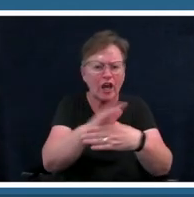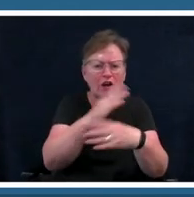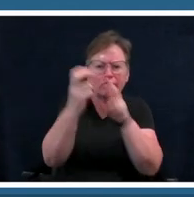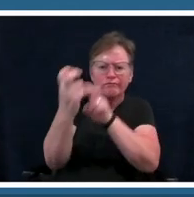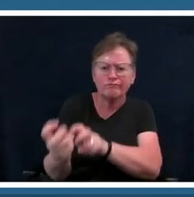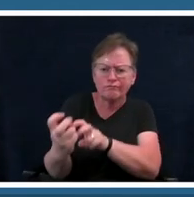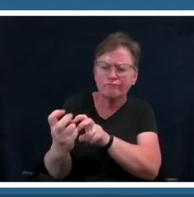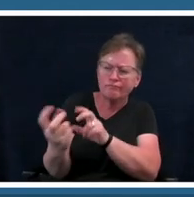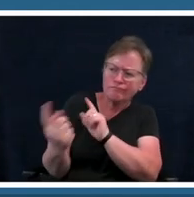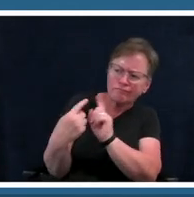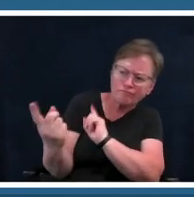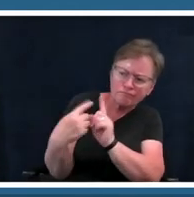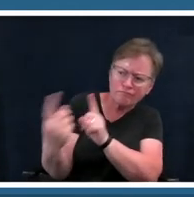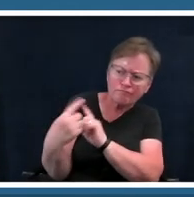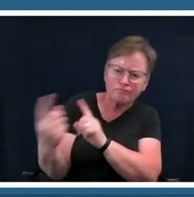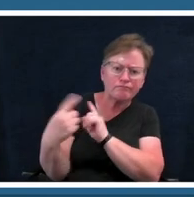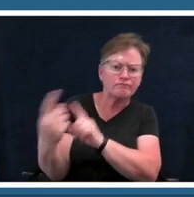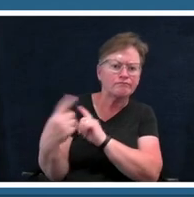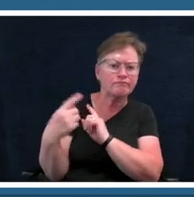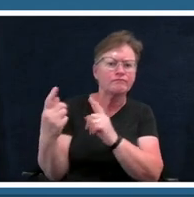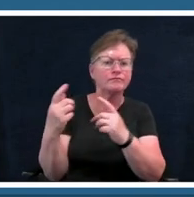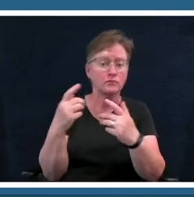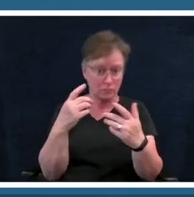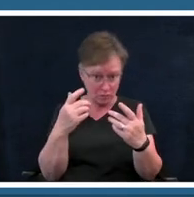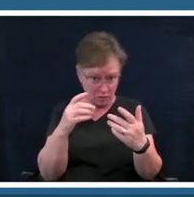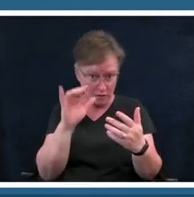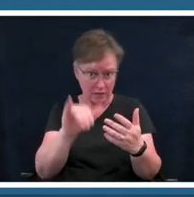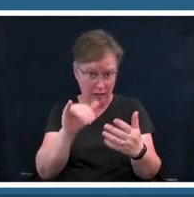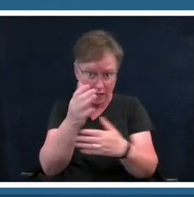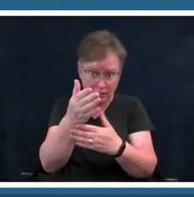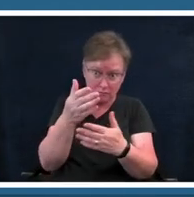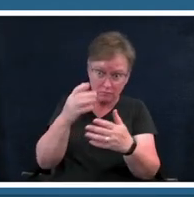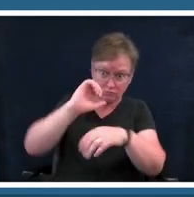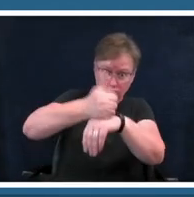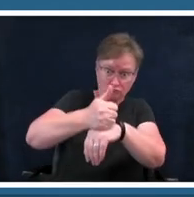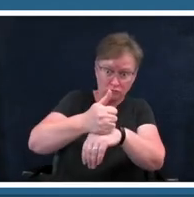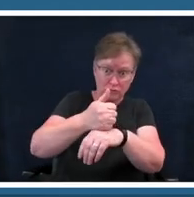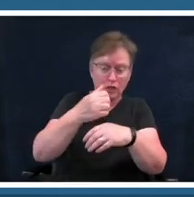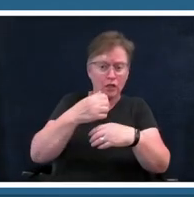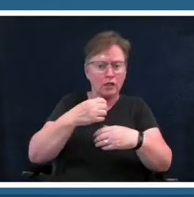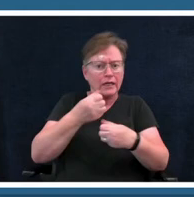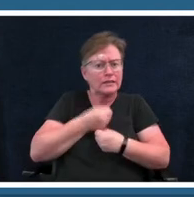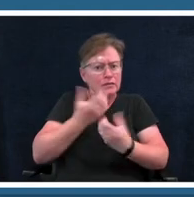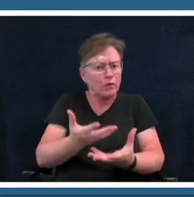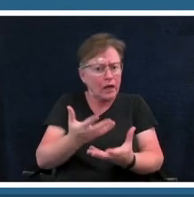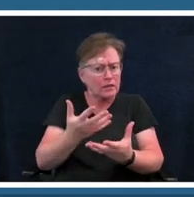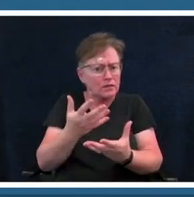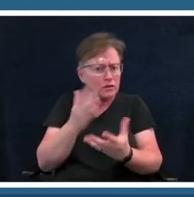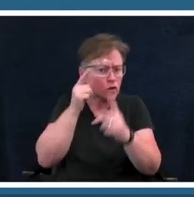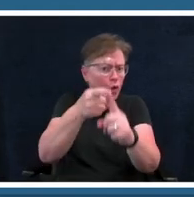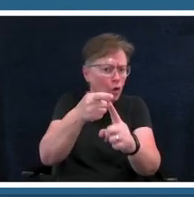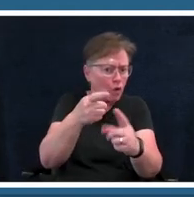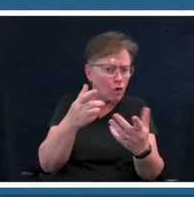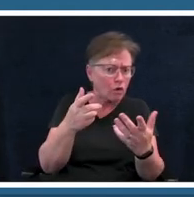does it communicate what they want it to especially their inspiration words and if it doesn't what should they